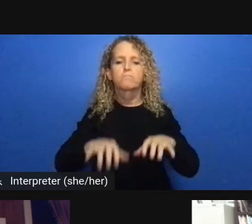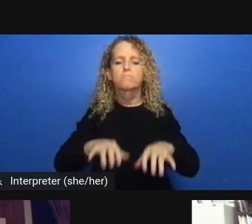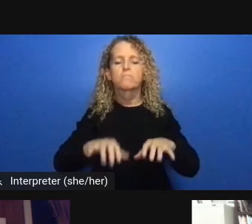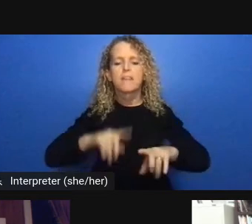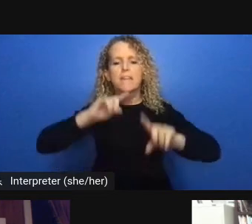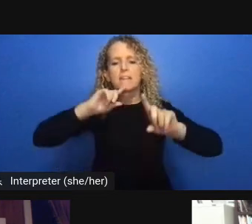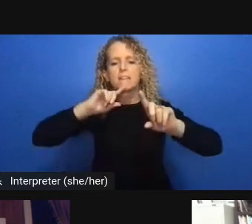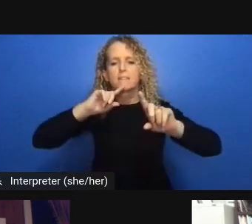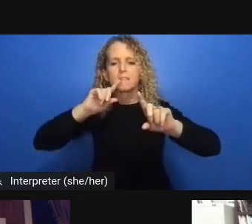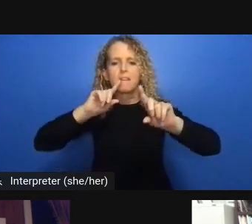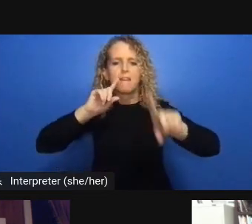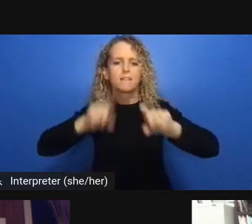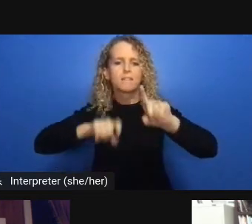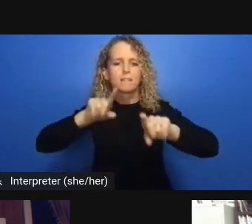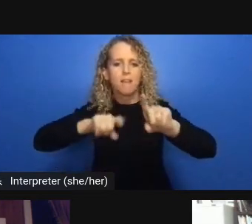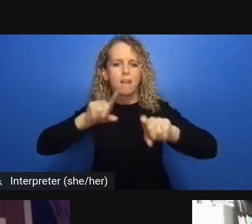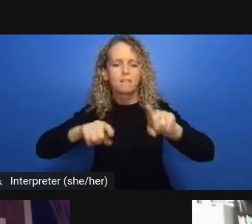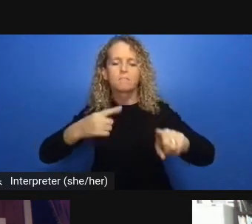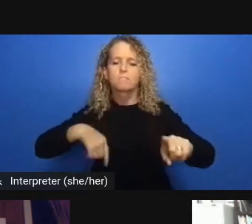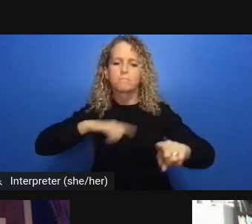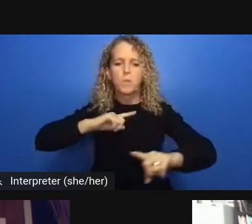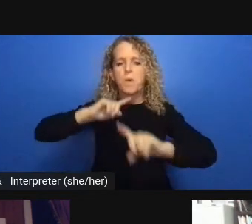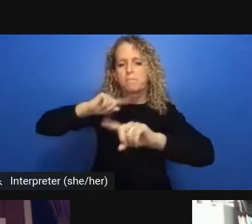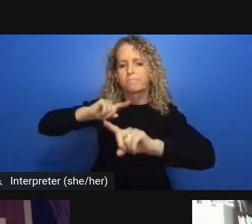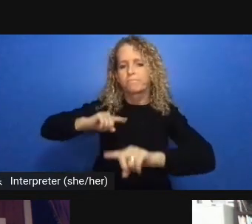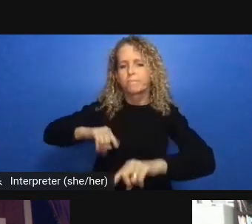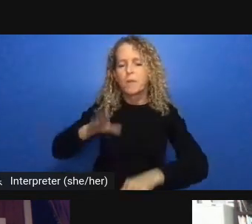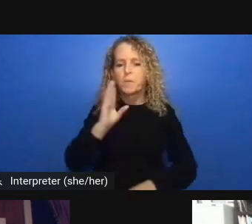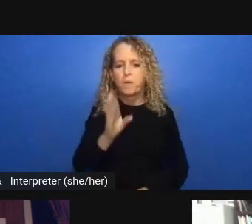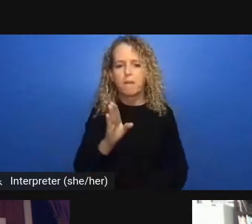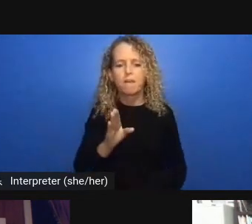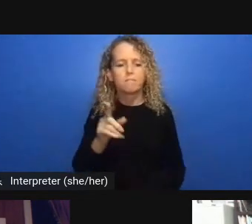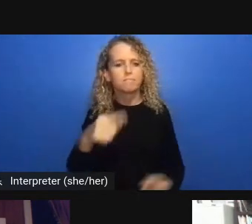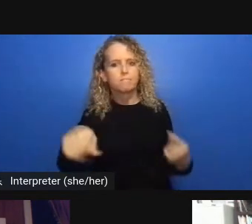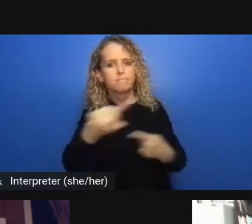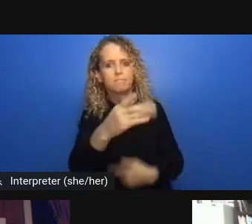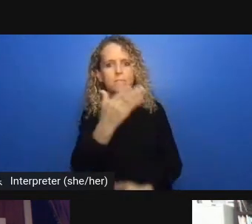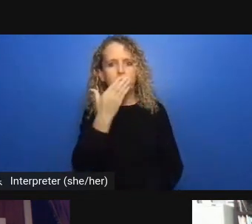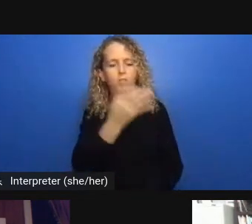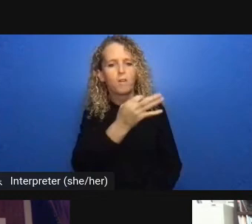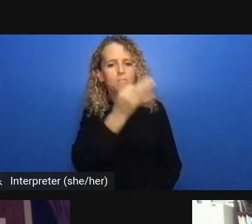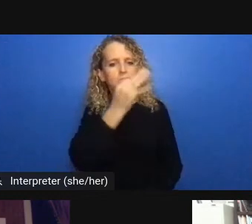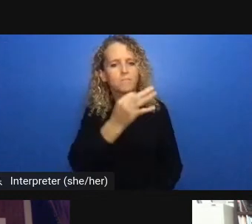I also just want to bring out now to what folks said the importance of continuing to pay attention